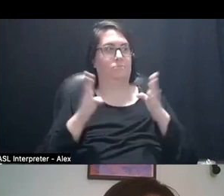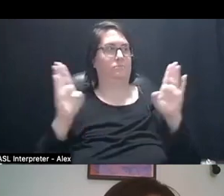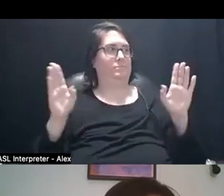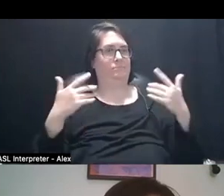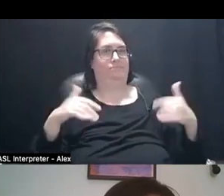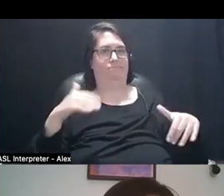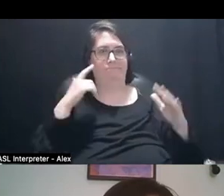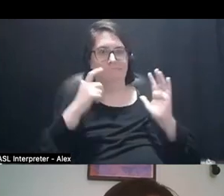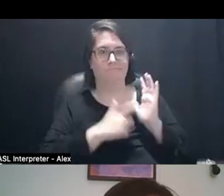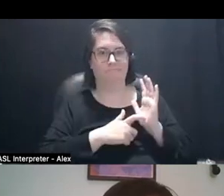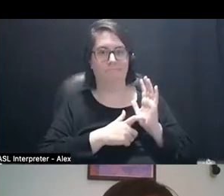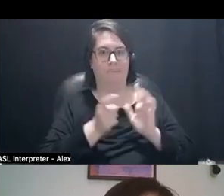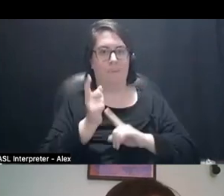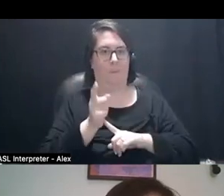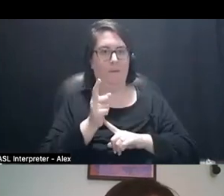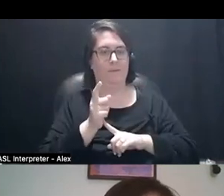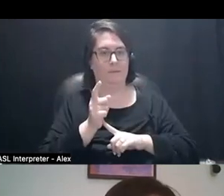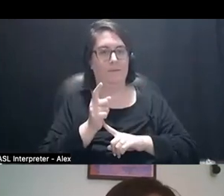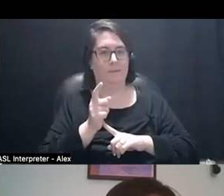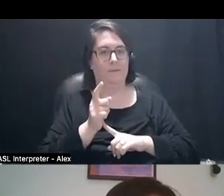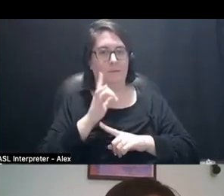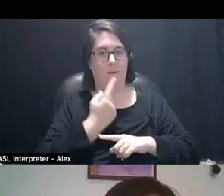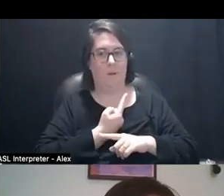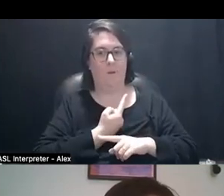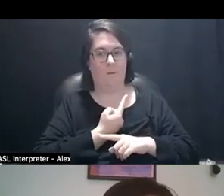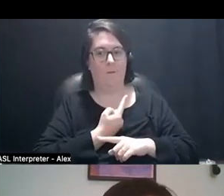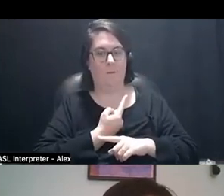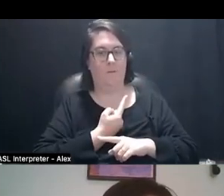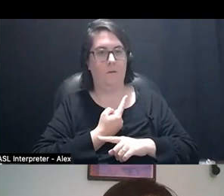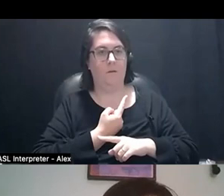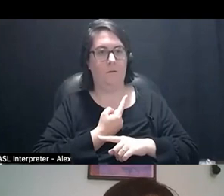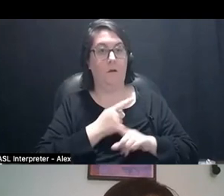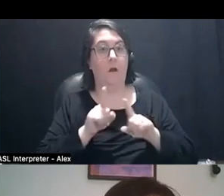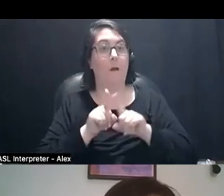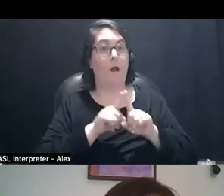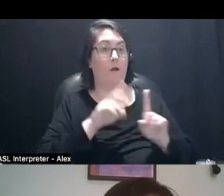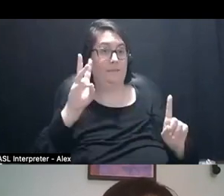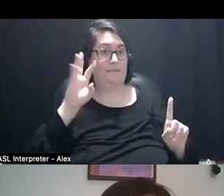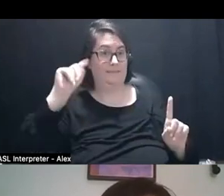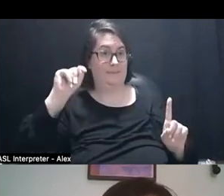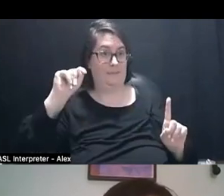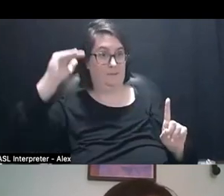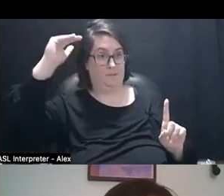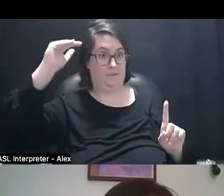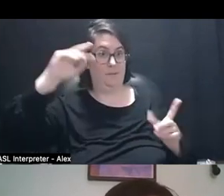moment by myself. I also, as someone who's 6 feet tall, spent a lot of time rolling around the gallery